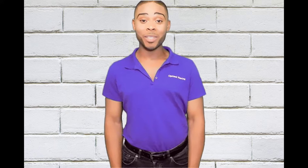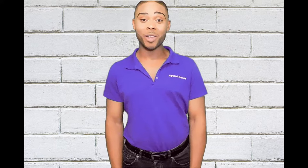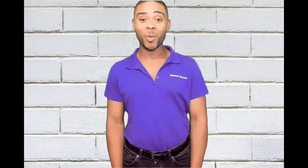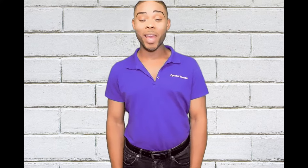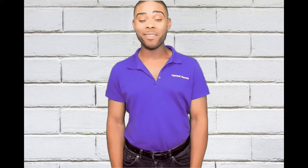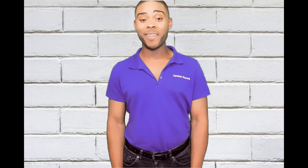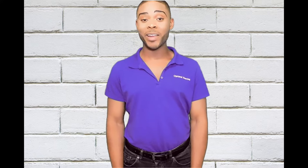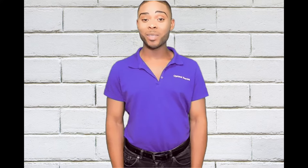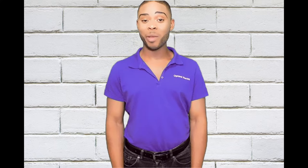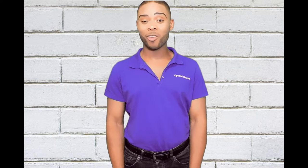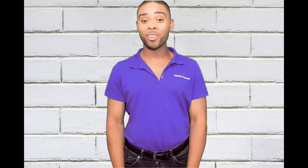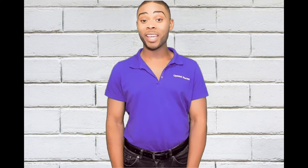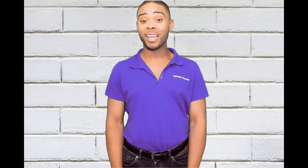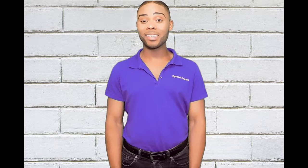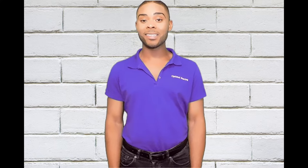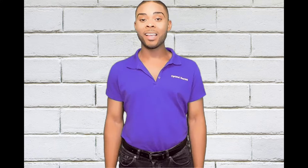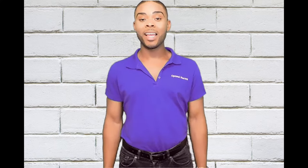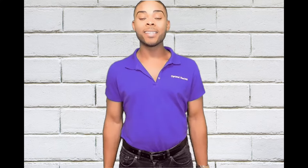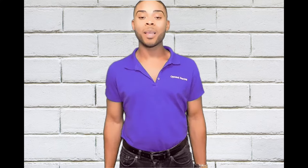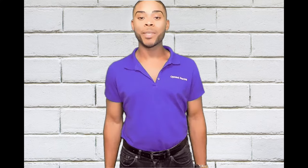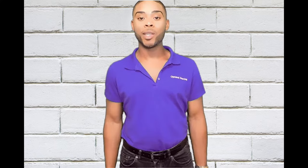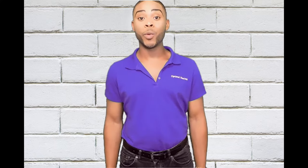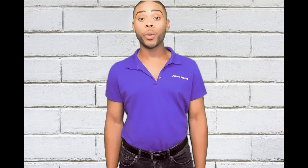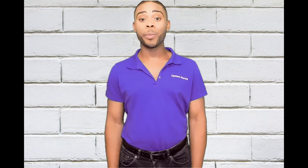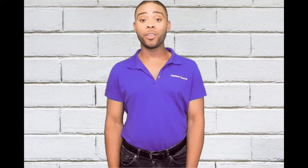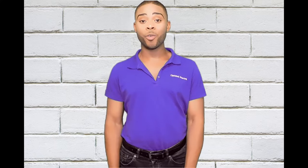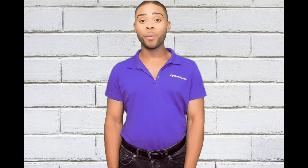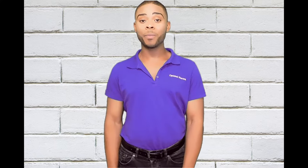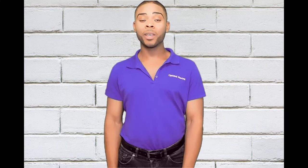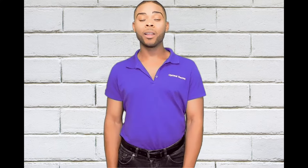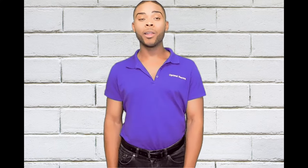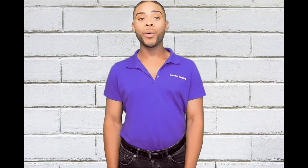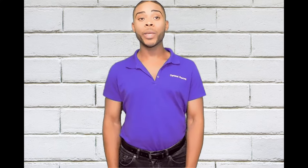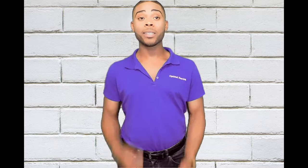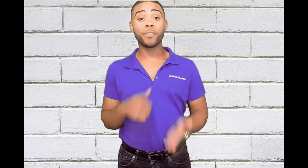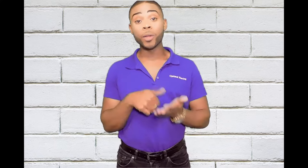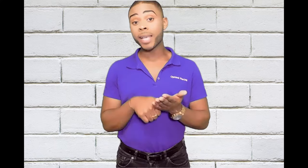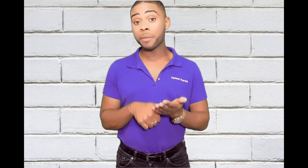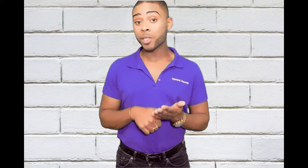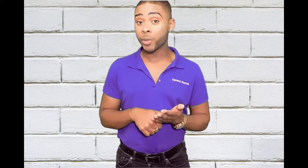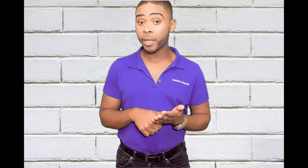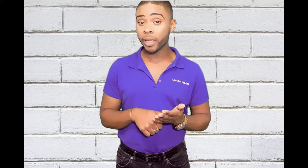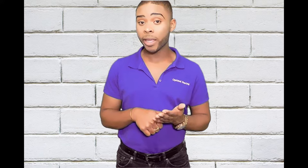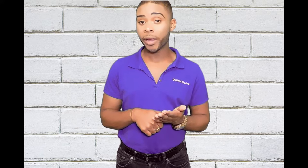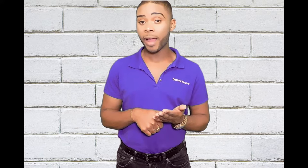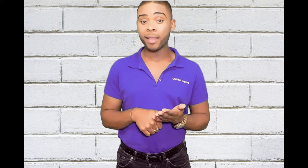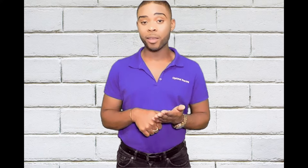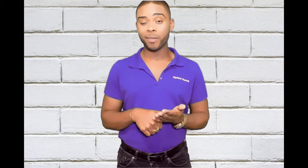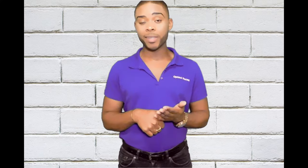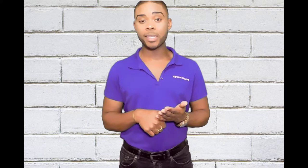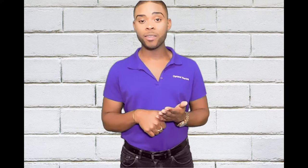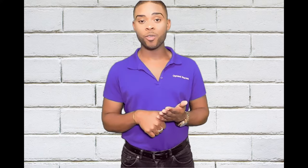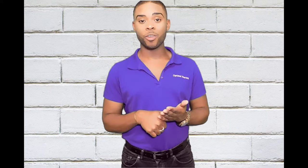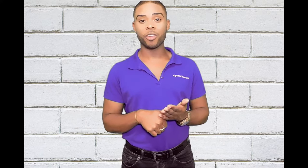We have a very special guest. His name is Luke Bundrum. Luke is a full-time student here at the University of Georgia,